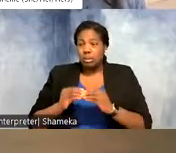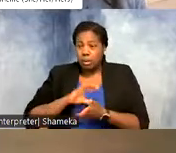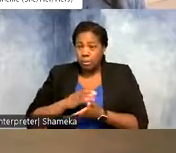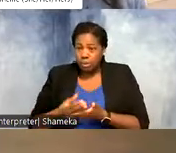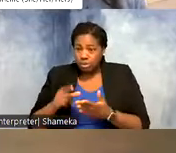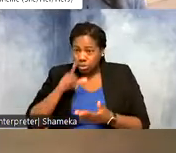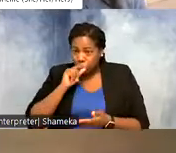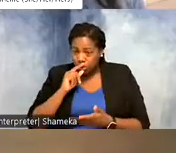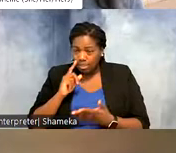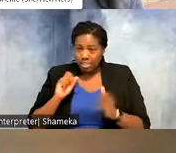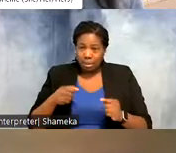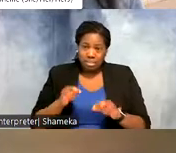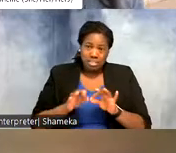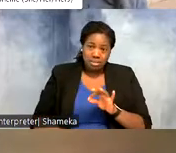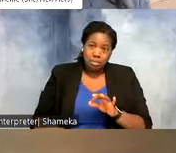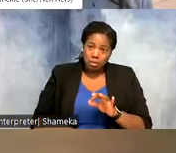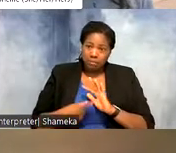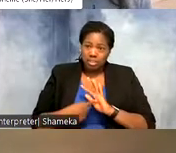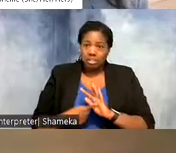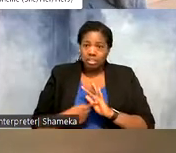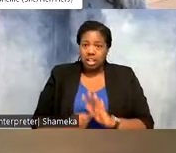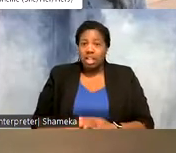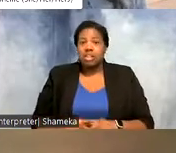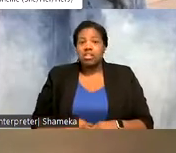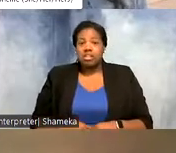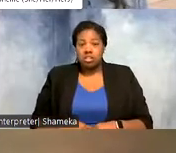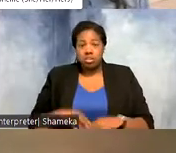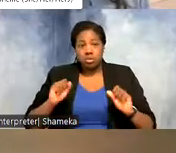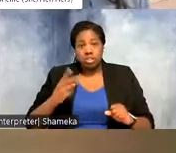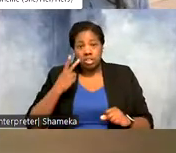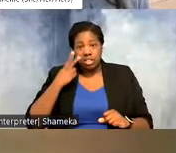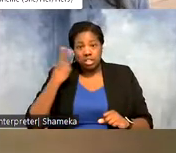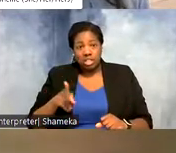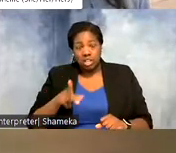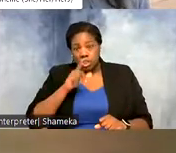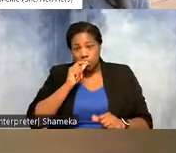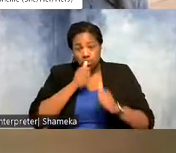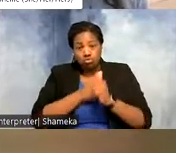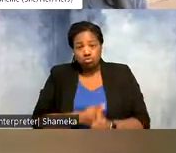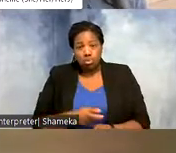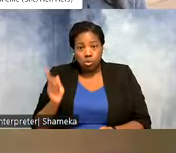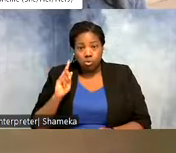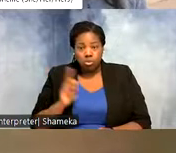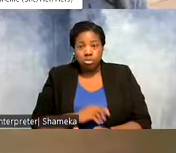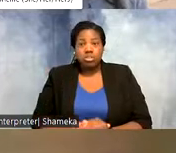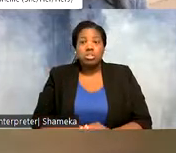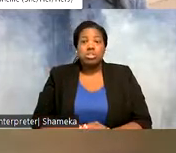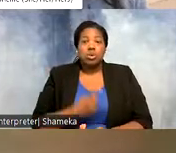more simple things. For example we can see where the bird was tracked, and here's one example that